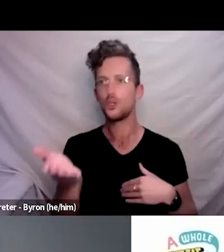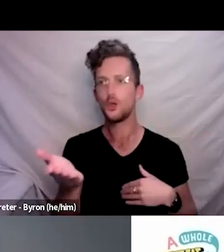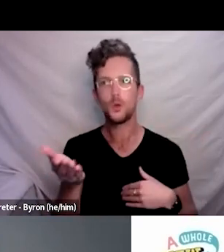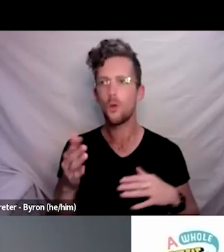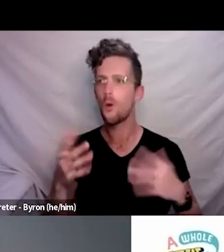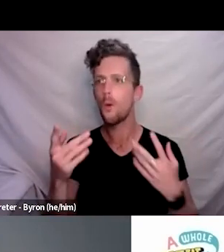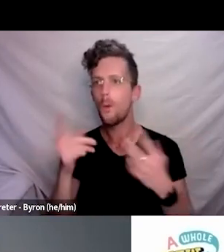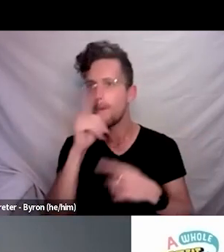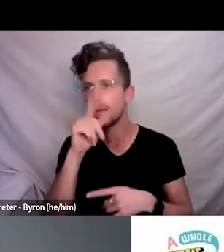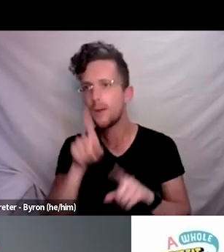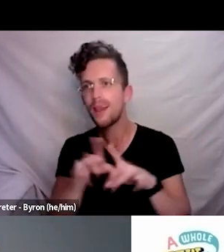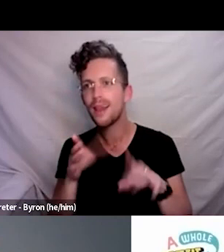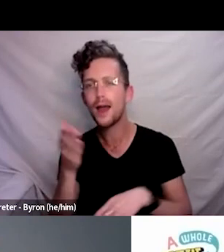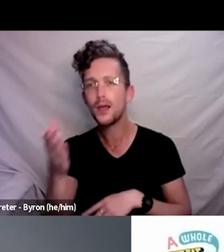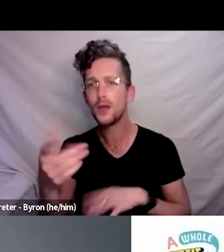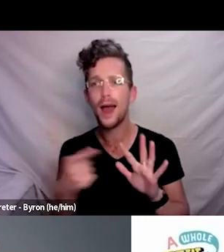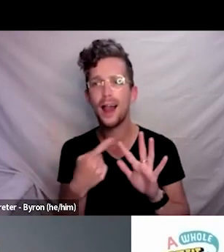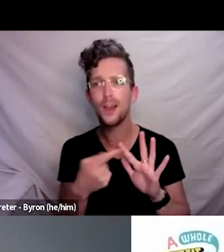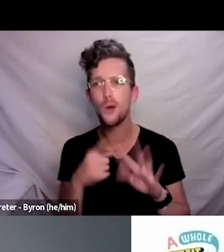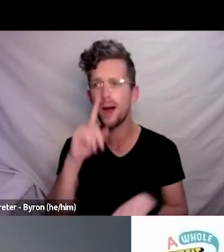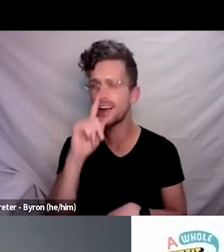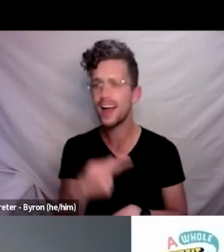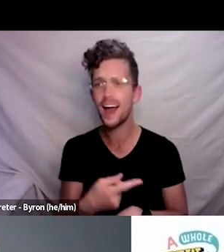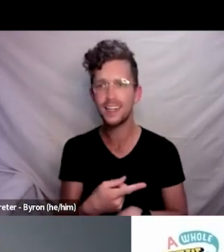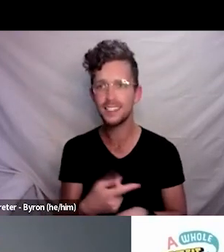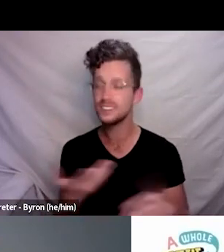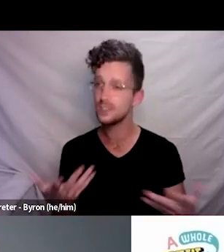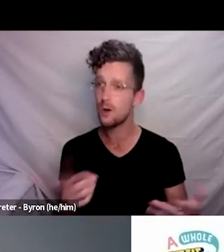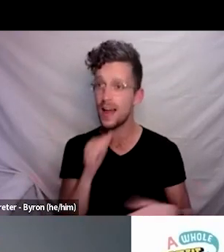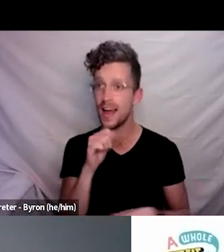So then, so if we can’t do that, if we can’t have Elinor everywhere.